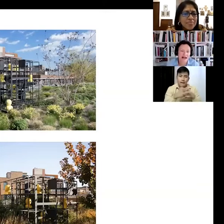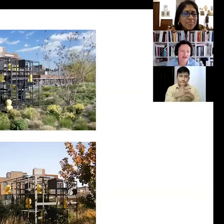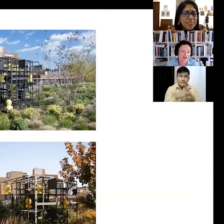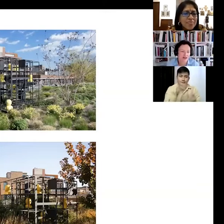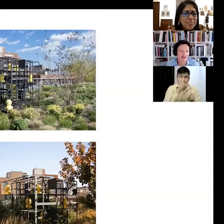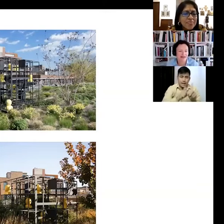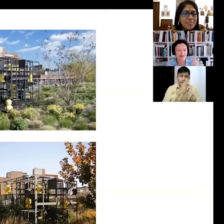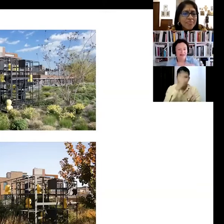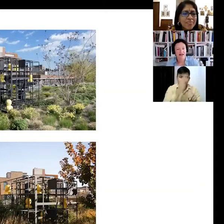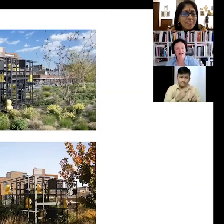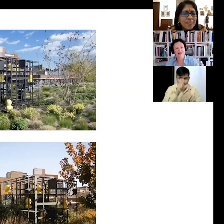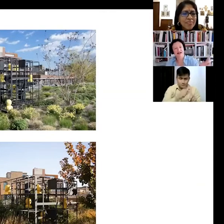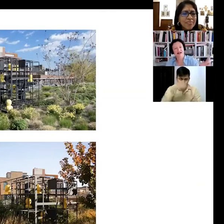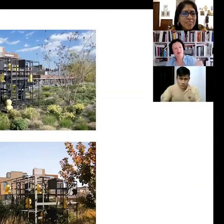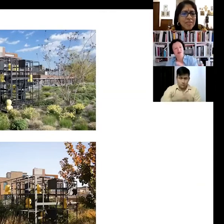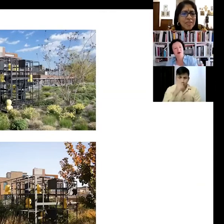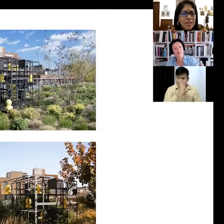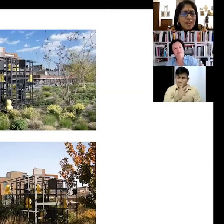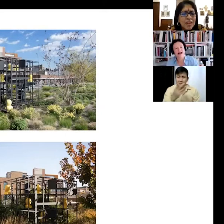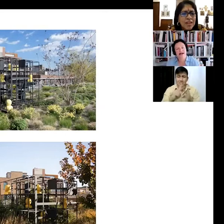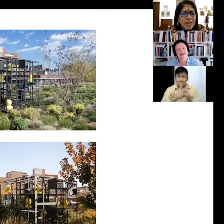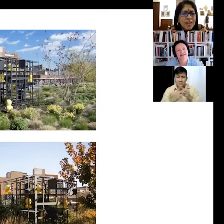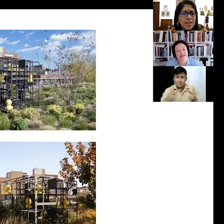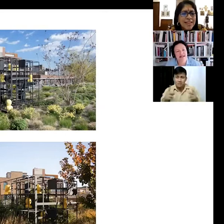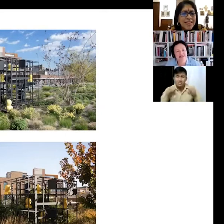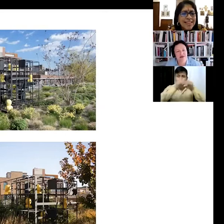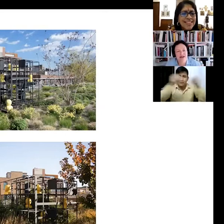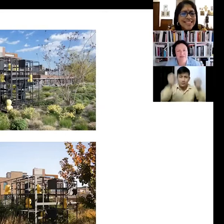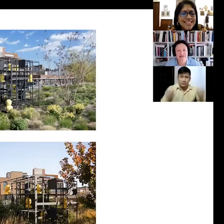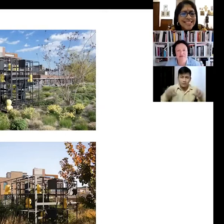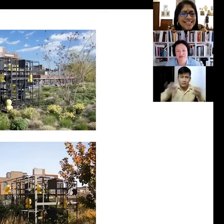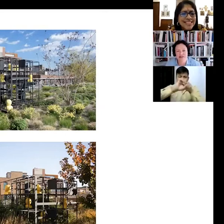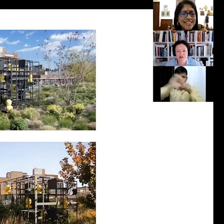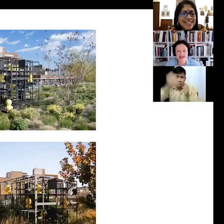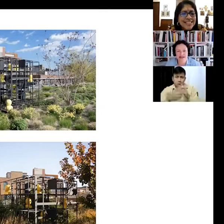actually sorry, this is starting from the top right... that's when the piece was installed in